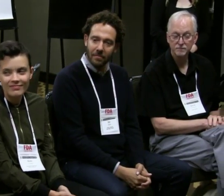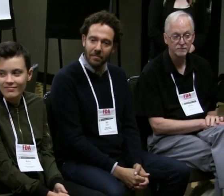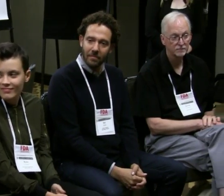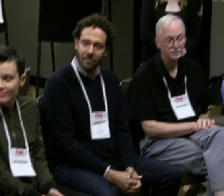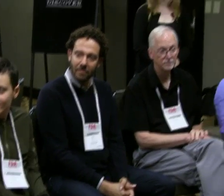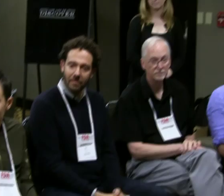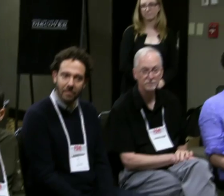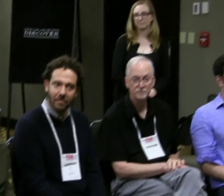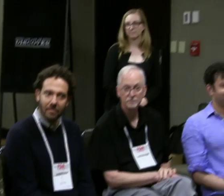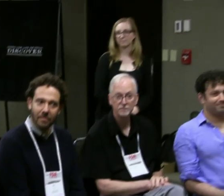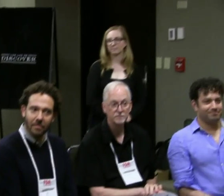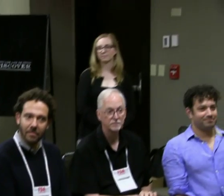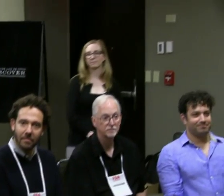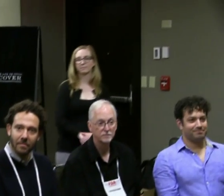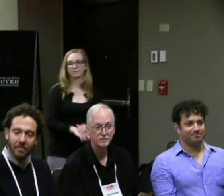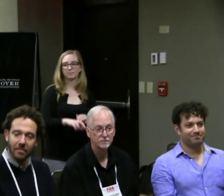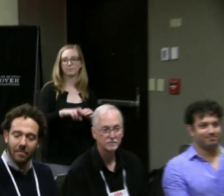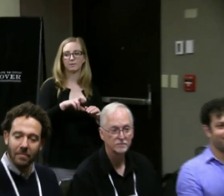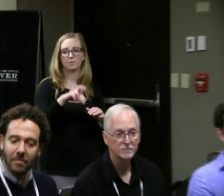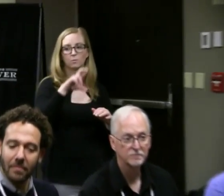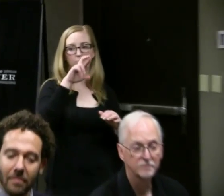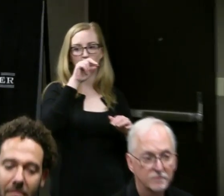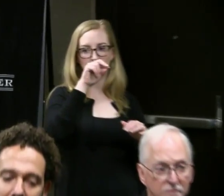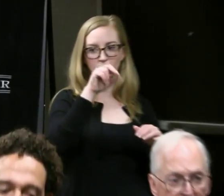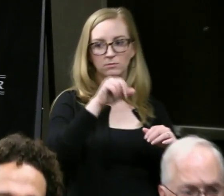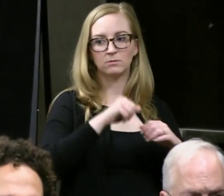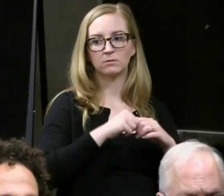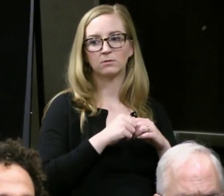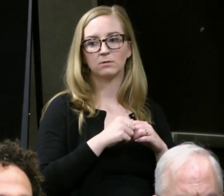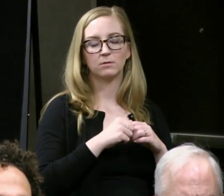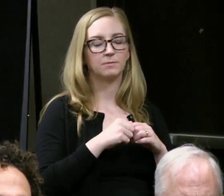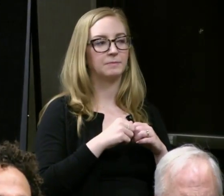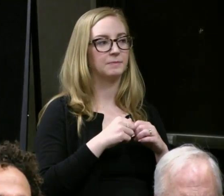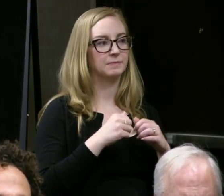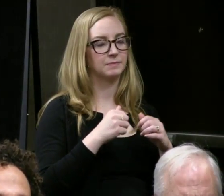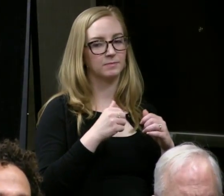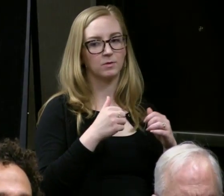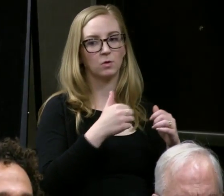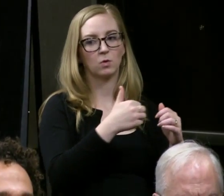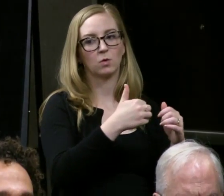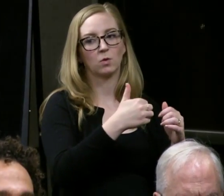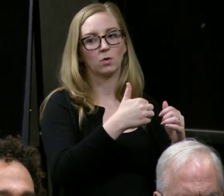(Rachel) It is I would say we are very new to producing work